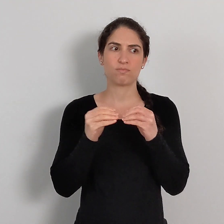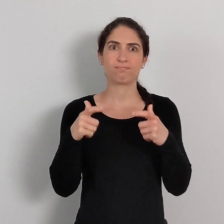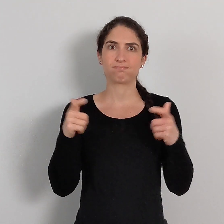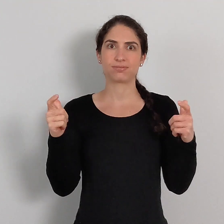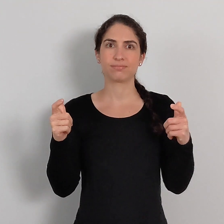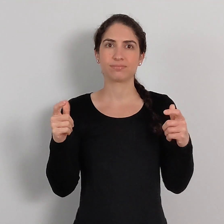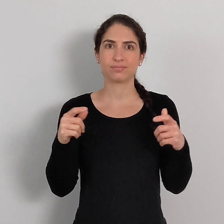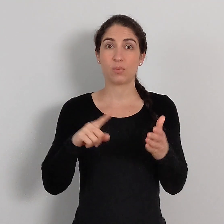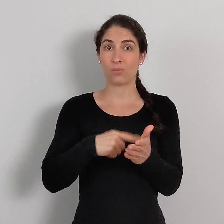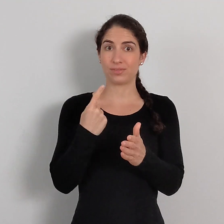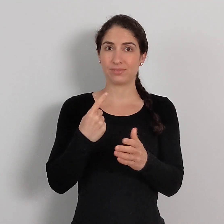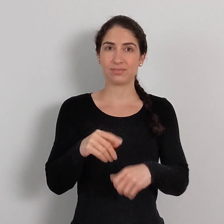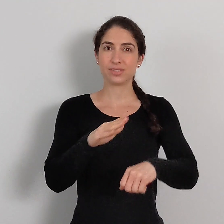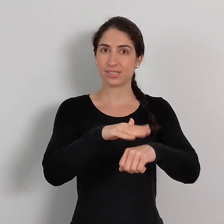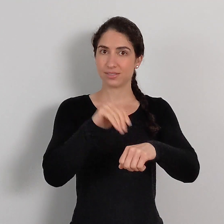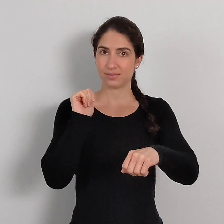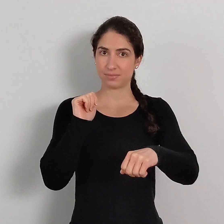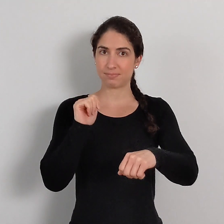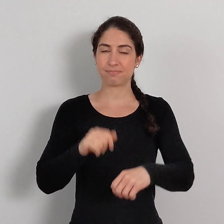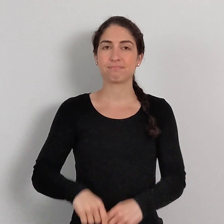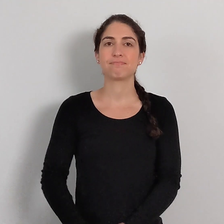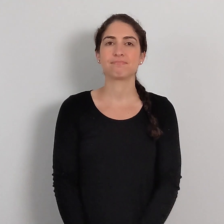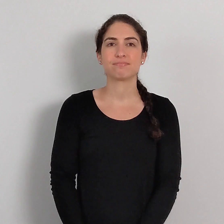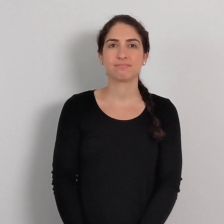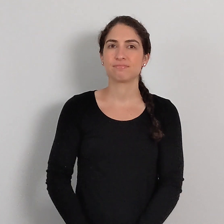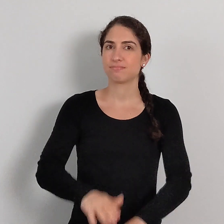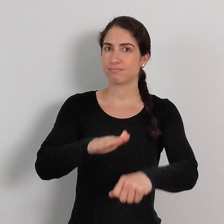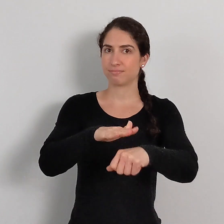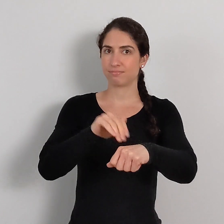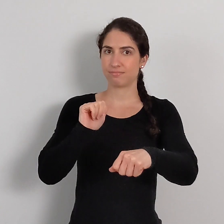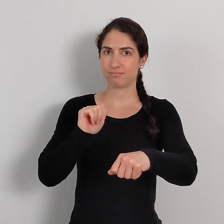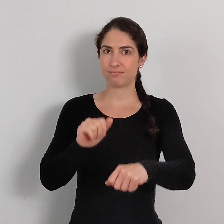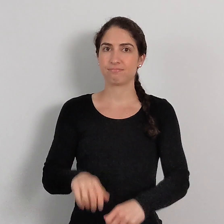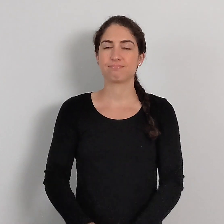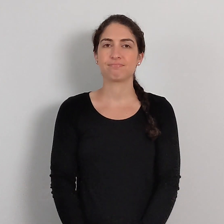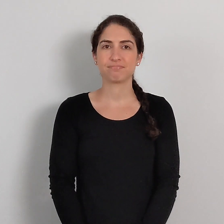Movement is a little bigger, and it's once: SUMMON